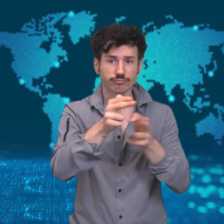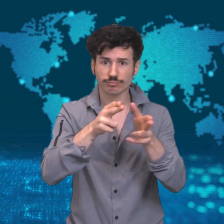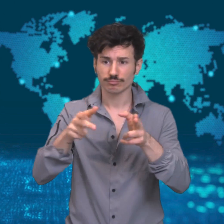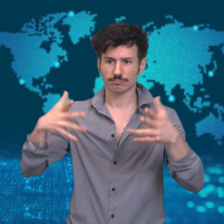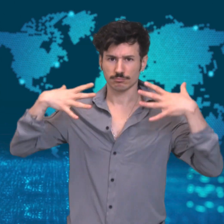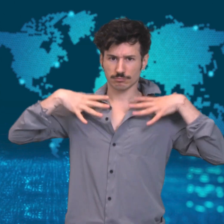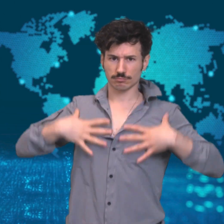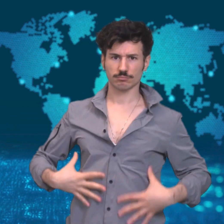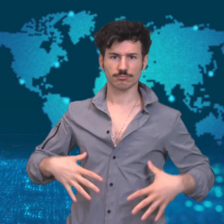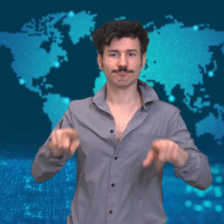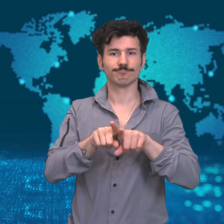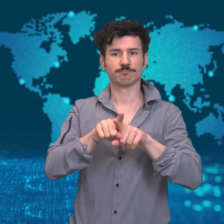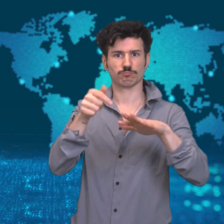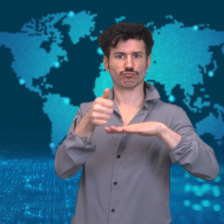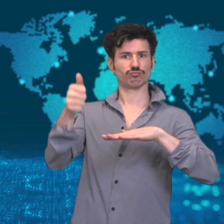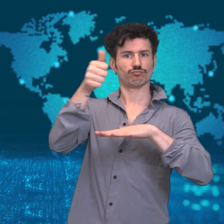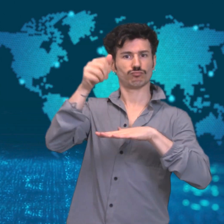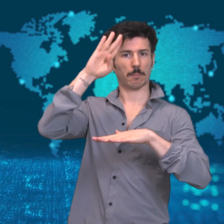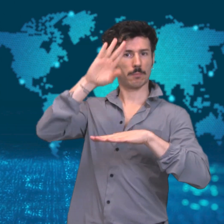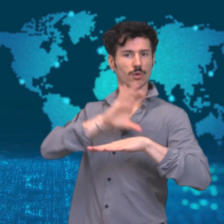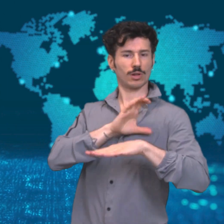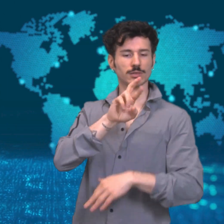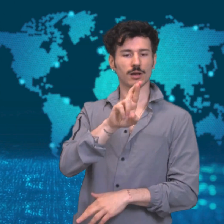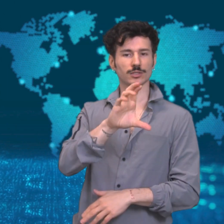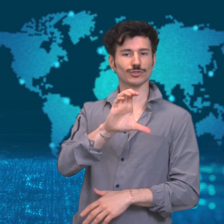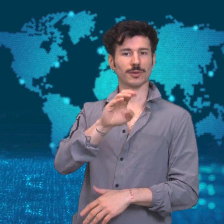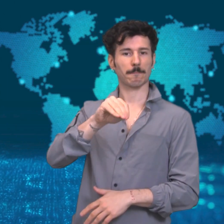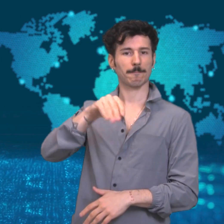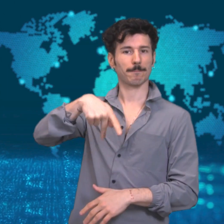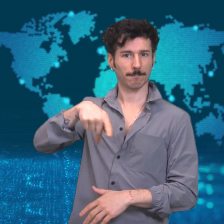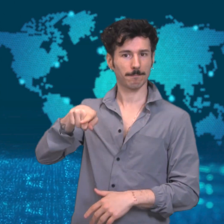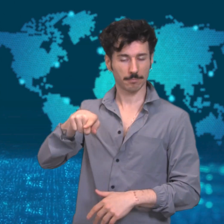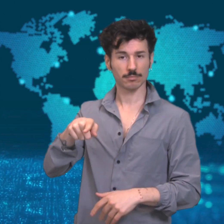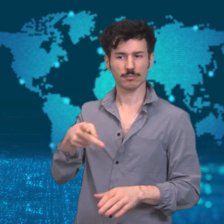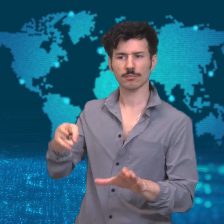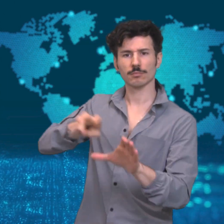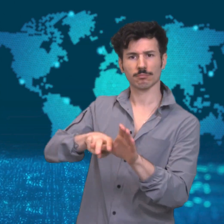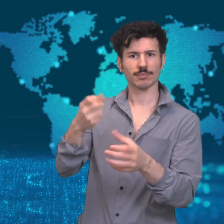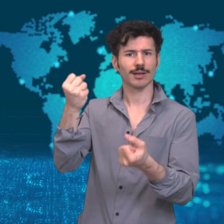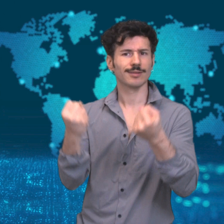Wortman, aged 51. While shooting, he was disguised as a Royal